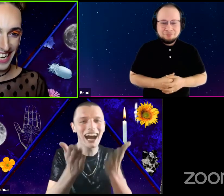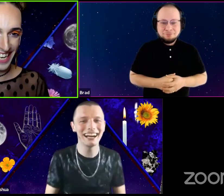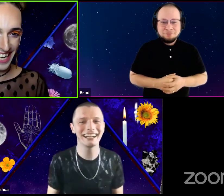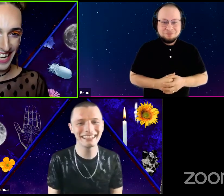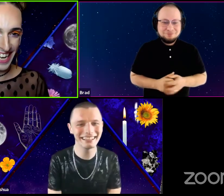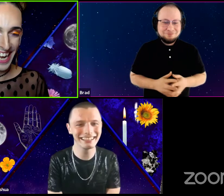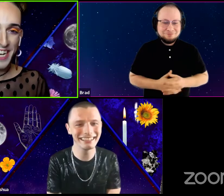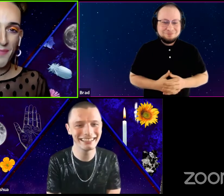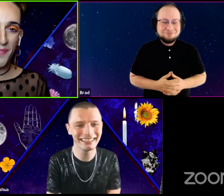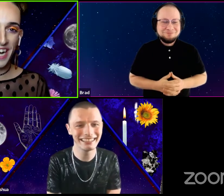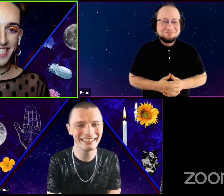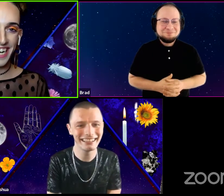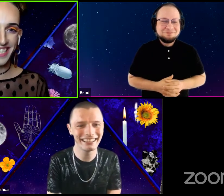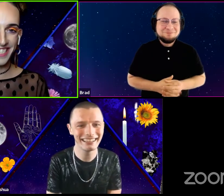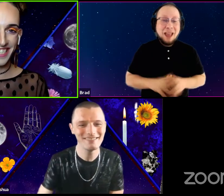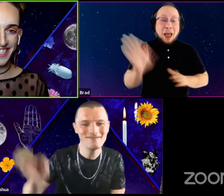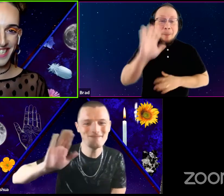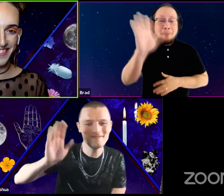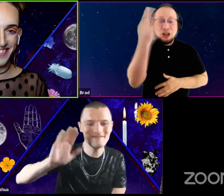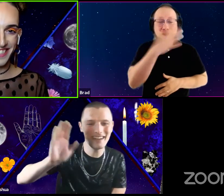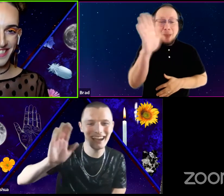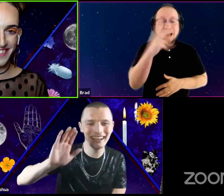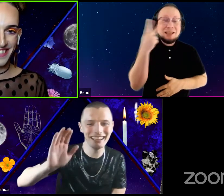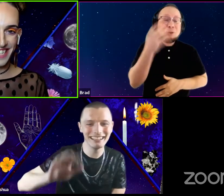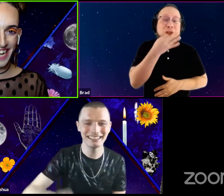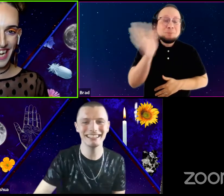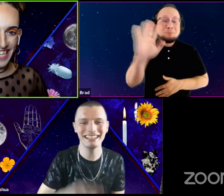Mwah. Bye Josh. I'll see you soon. See you soon.